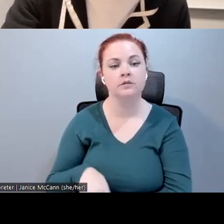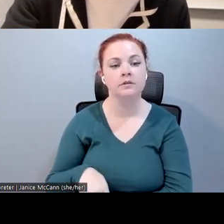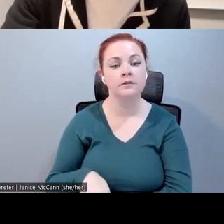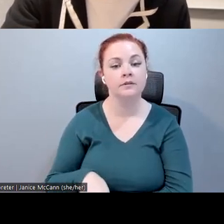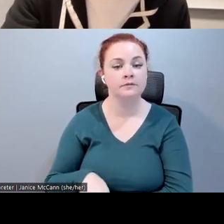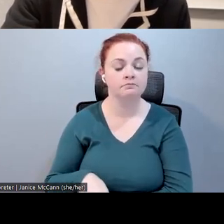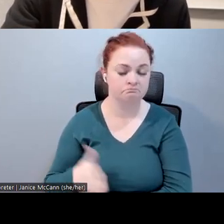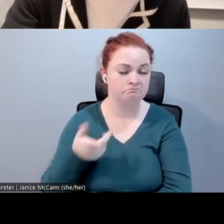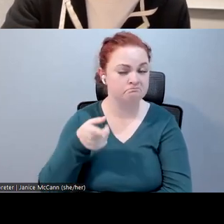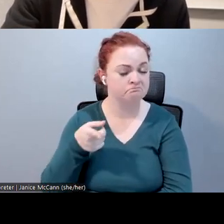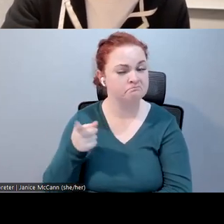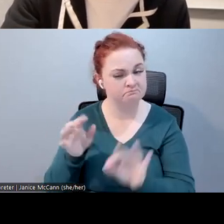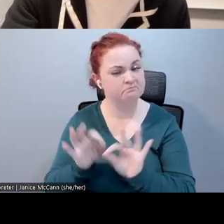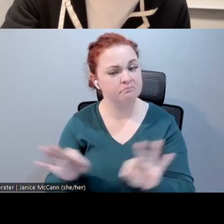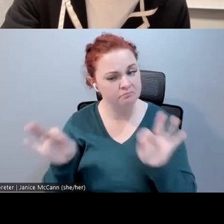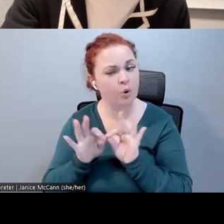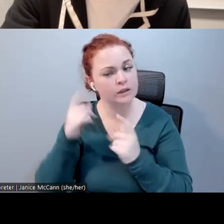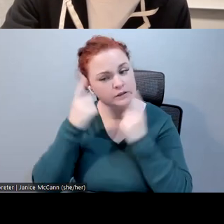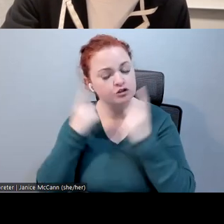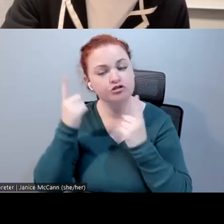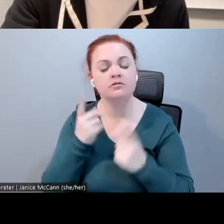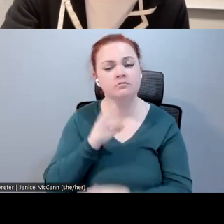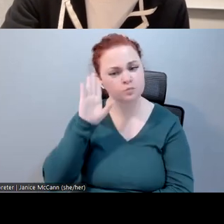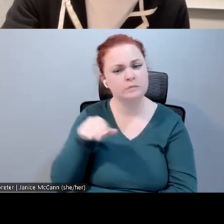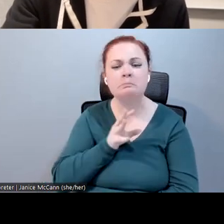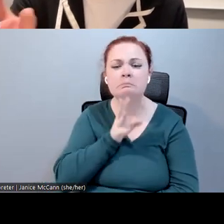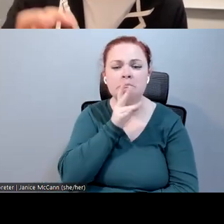because there is more to speech than just words. Placing